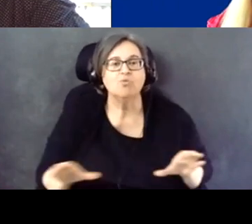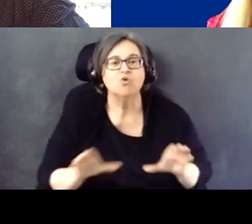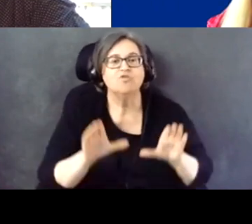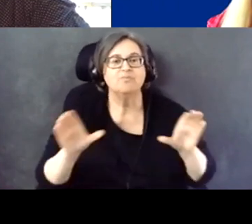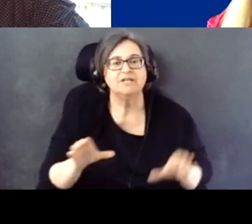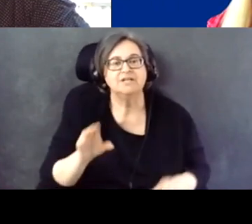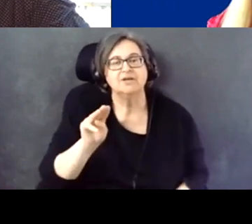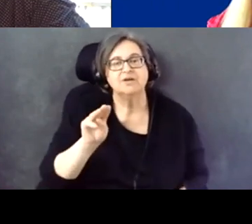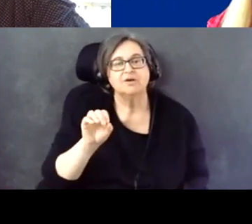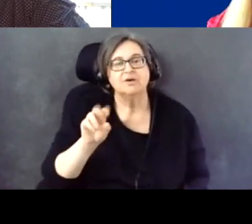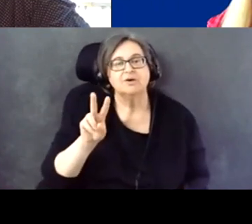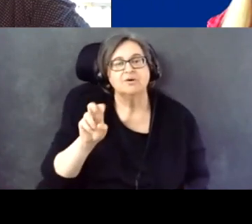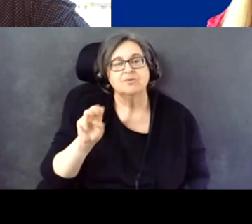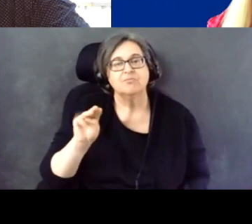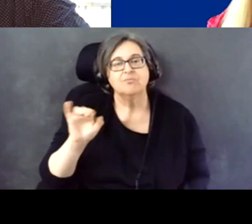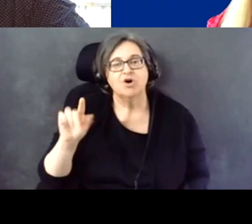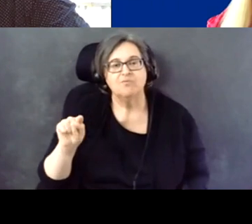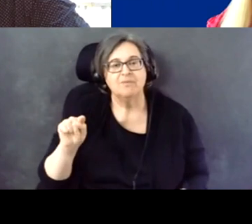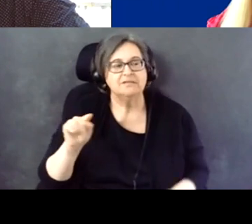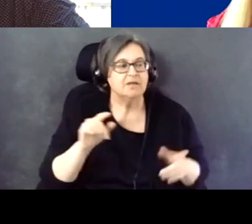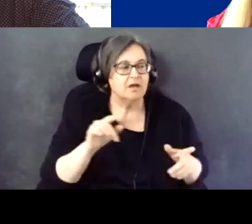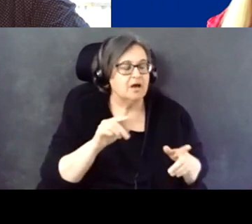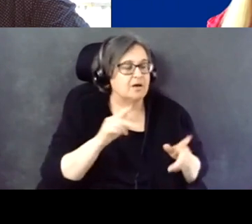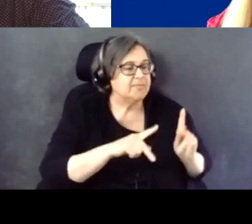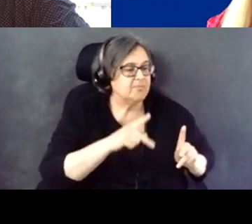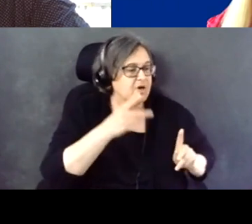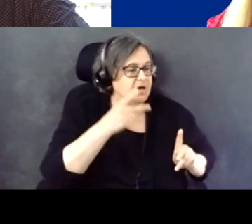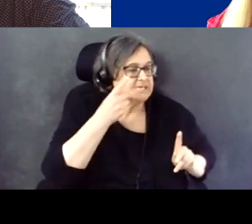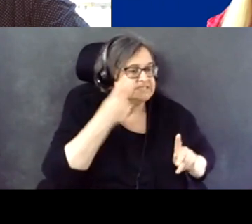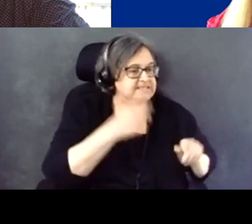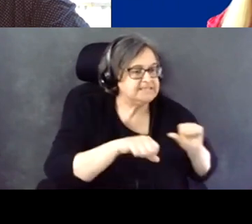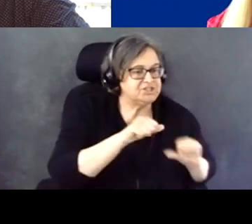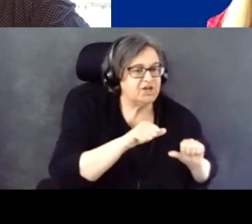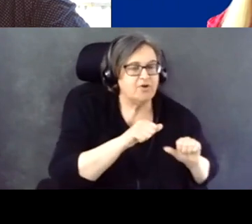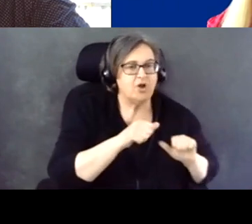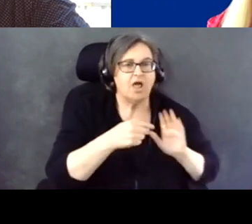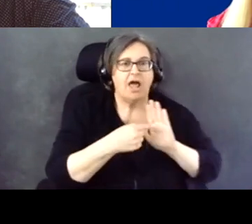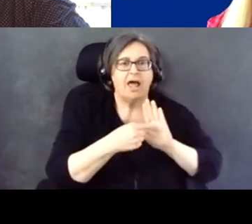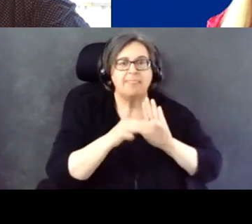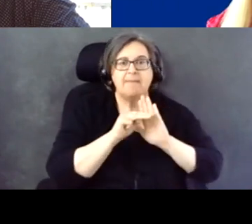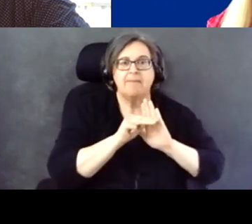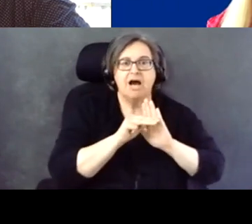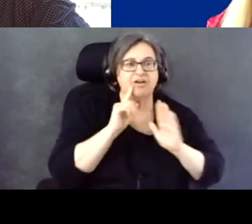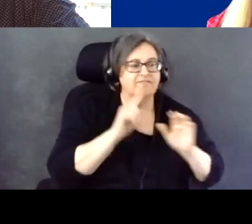Because as people see each other and model for each other, how that is done, we gain